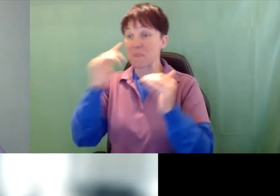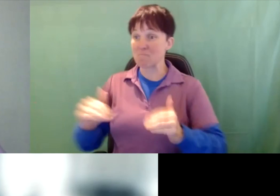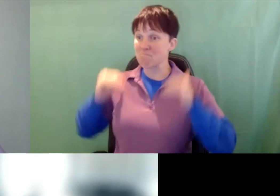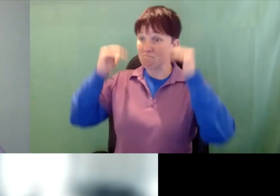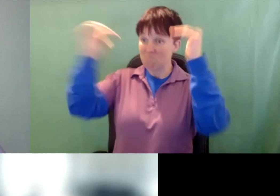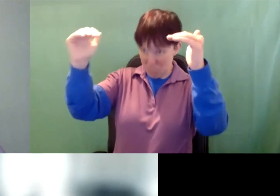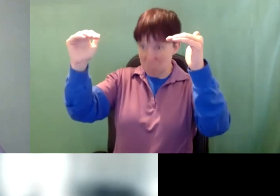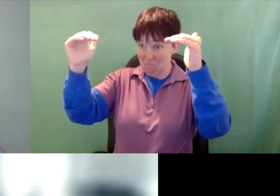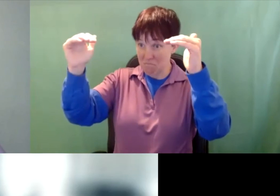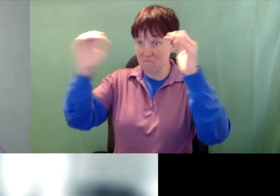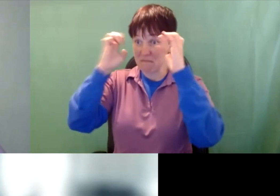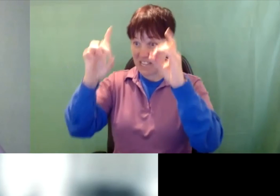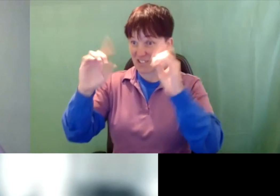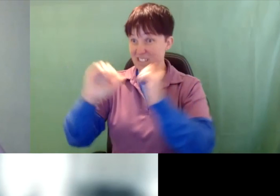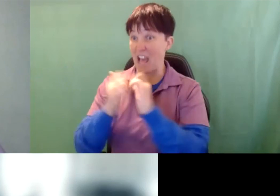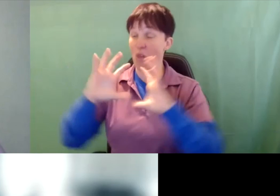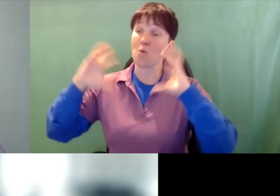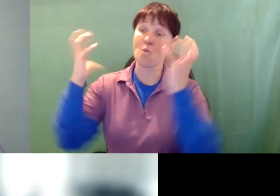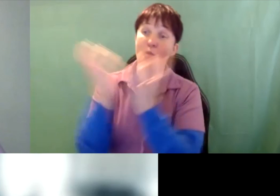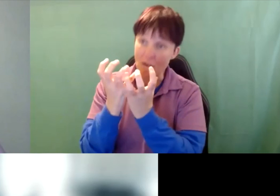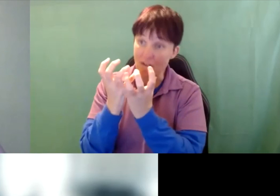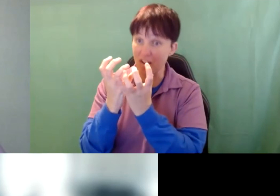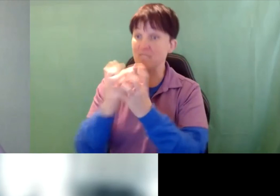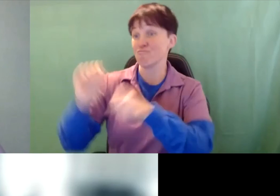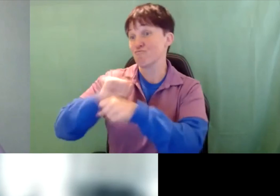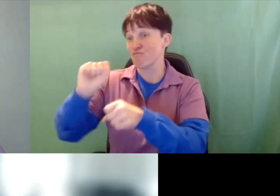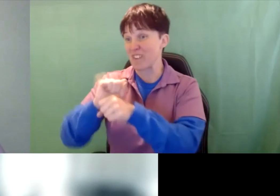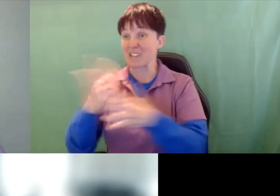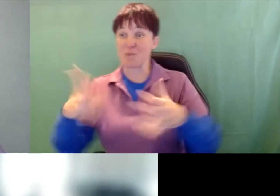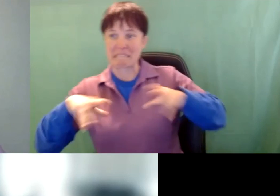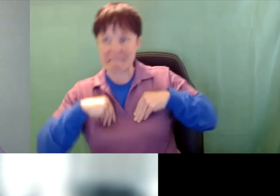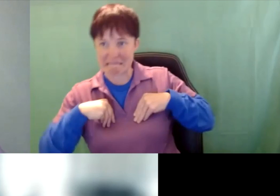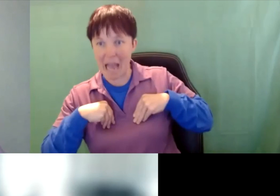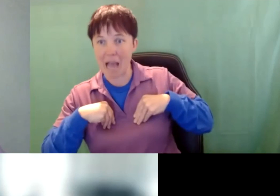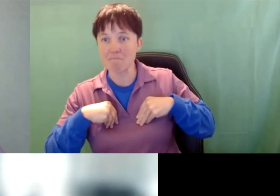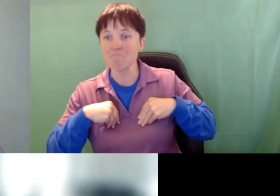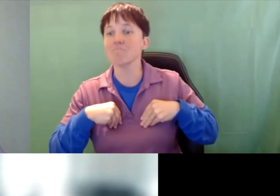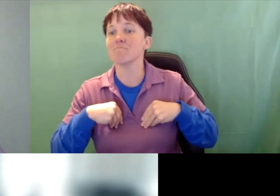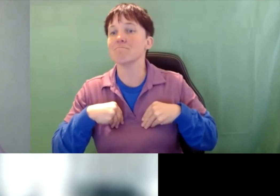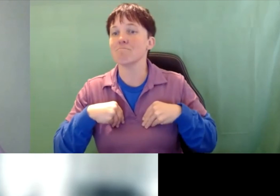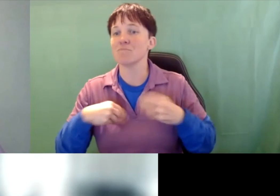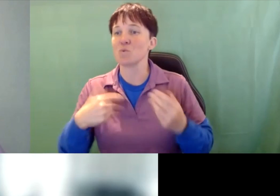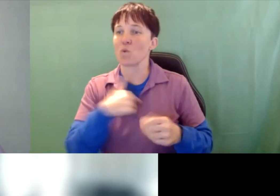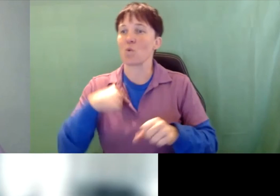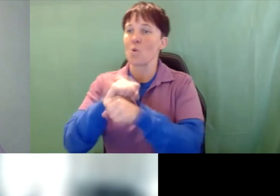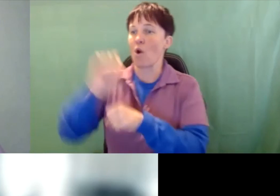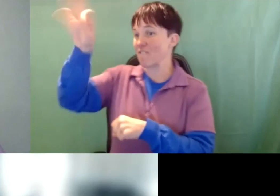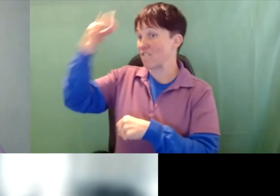the world has worked, and the way it's accepted when I when I'm working on a federal level